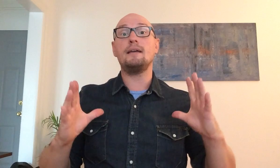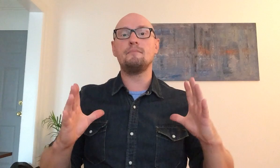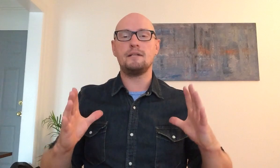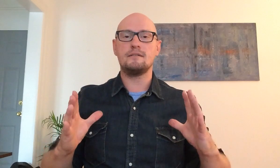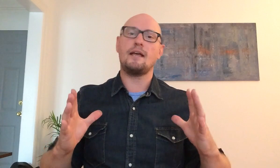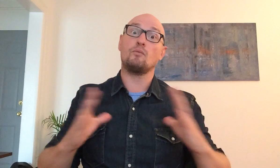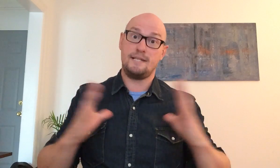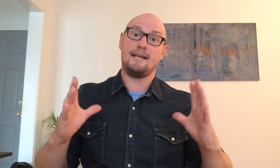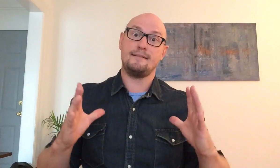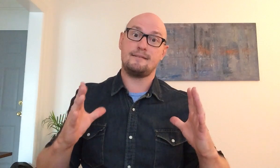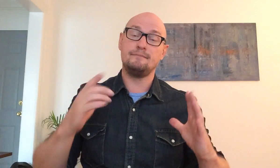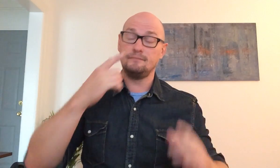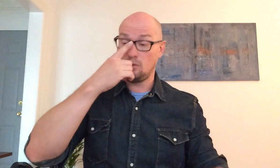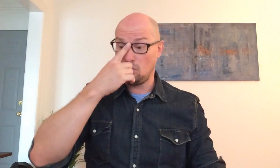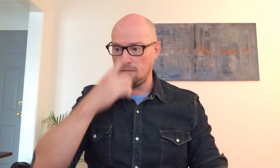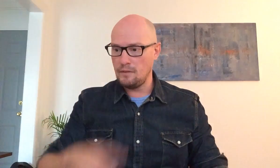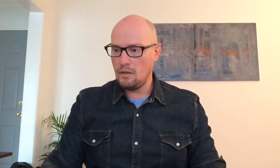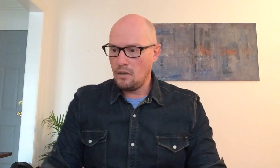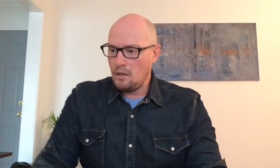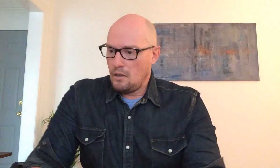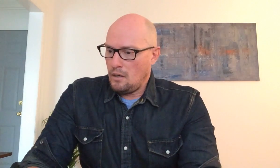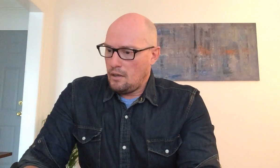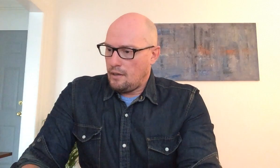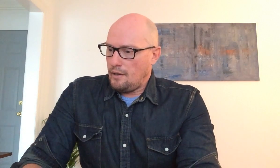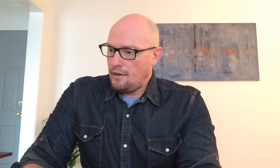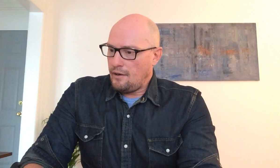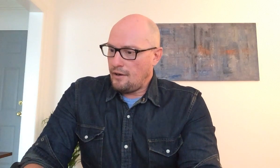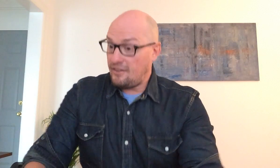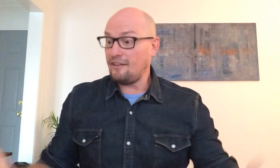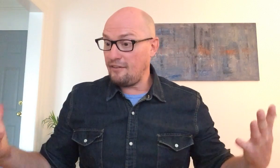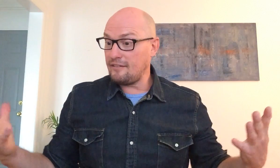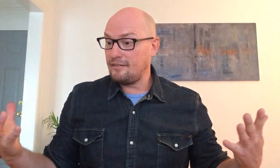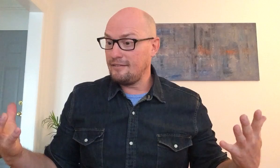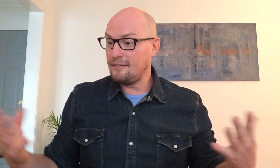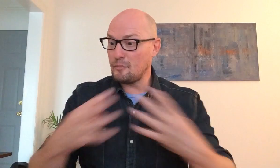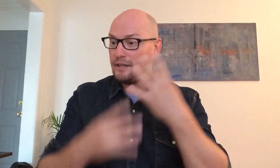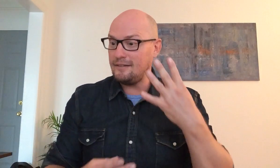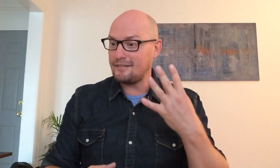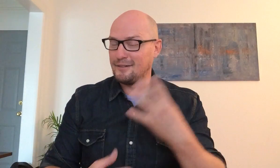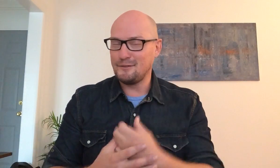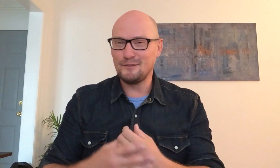means like recess cool think that's it there's my list